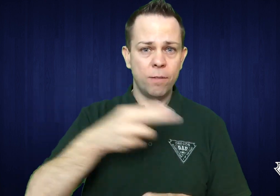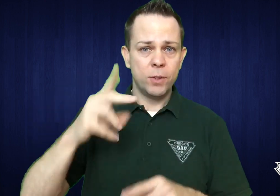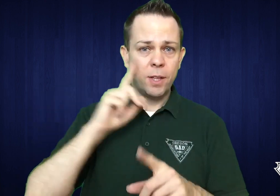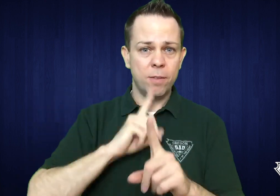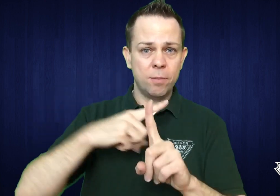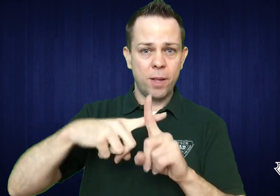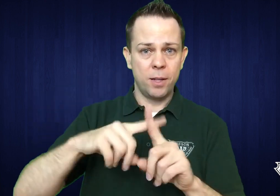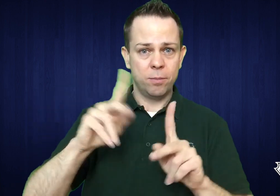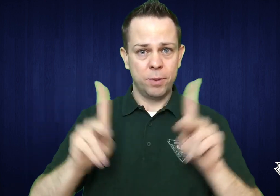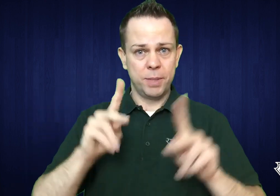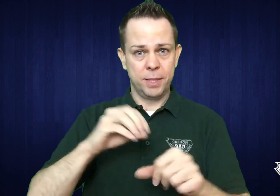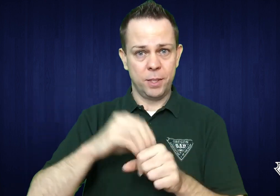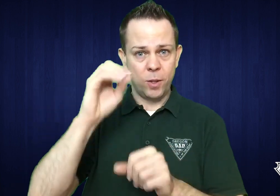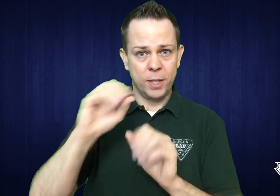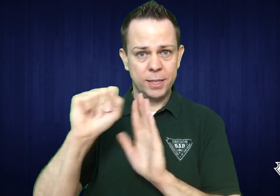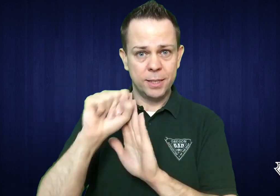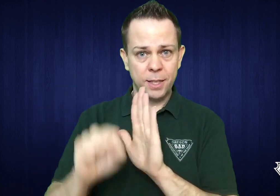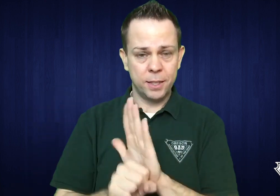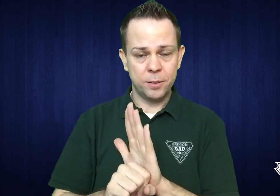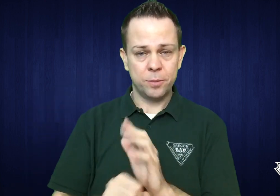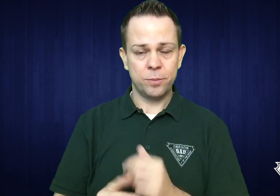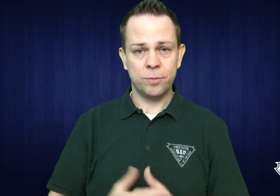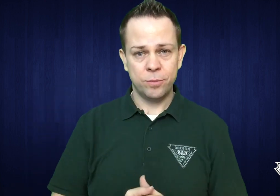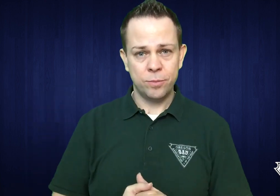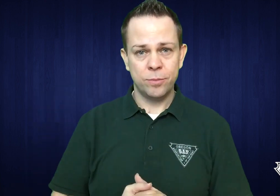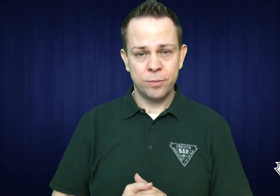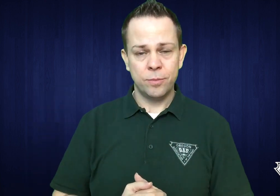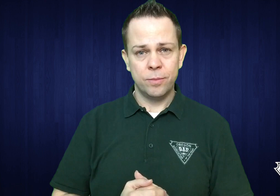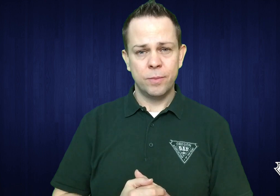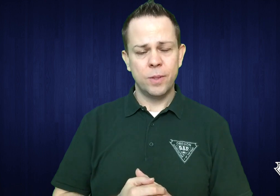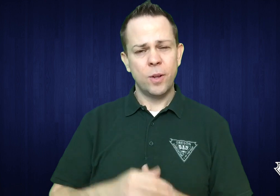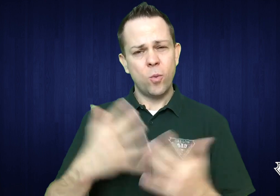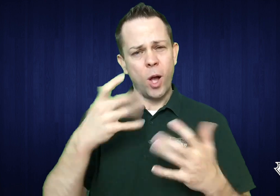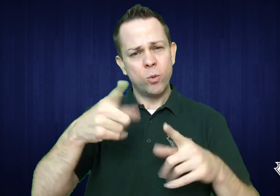the Deaf, Deafblind, and Deaf Plus people in the state.